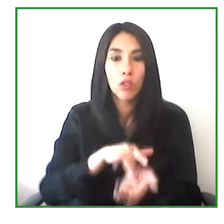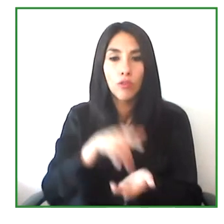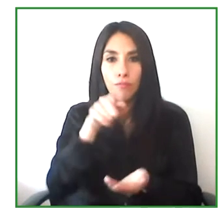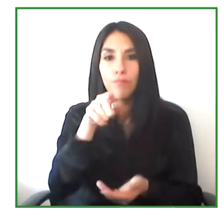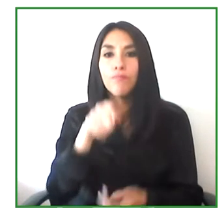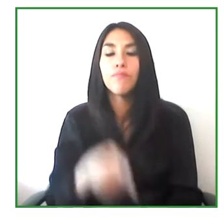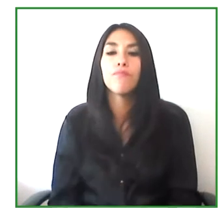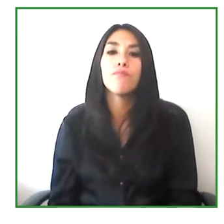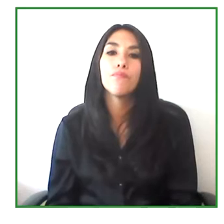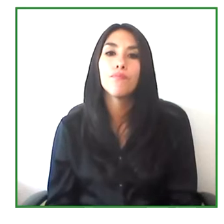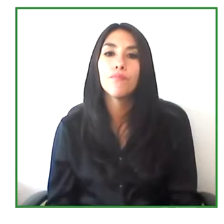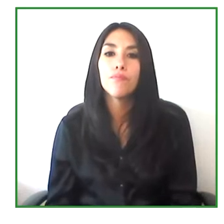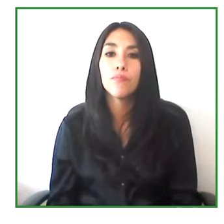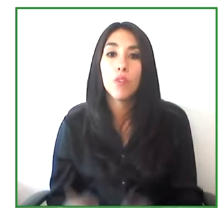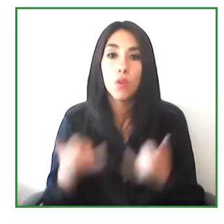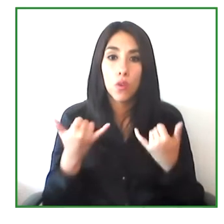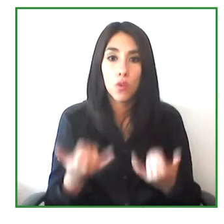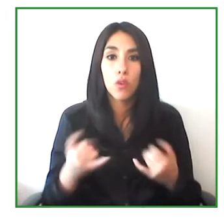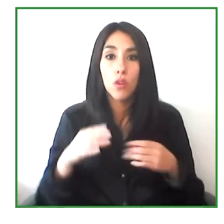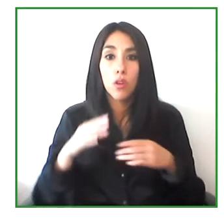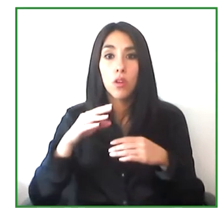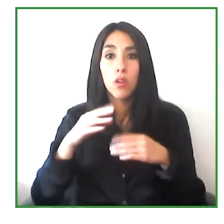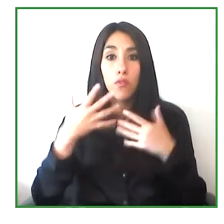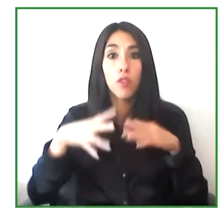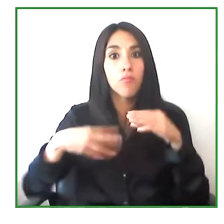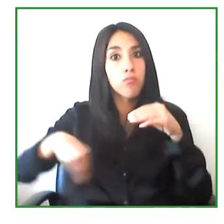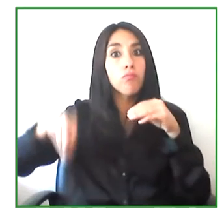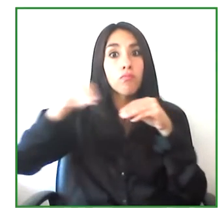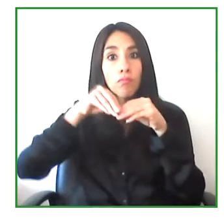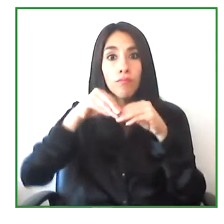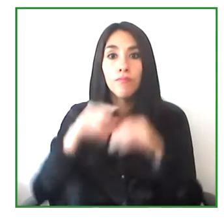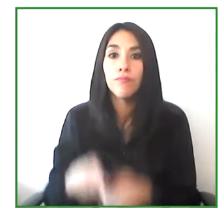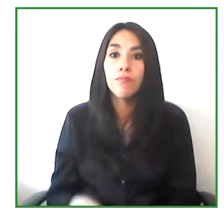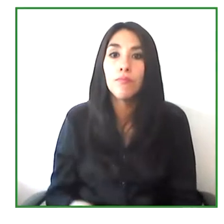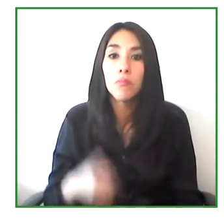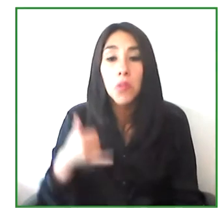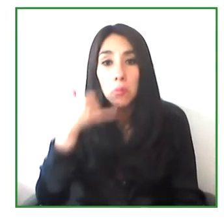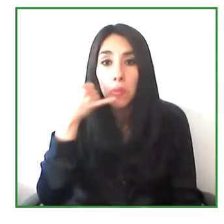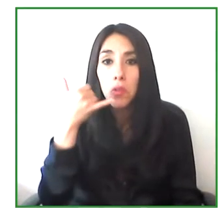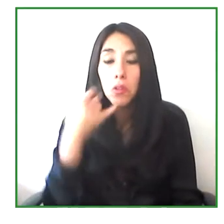and we began with a tool for text by telephone